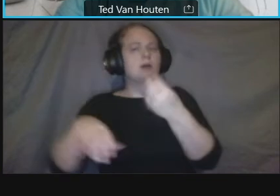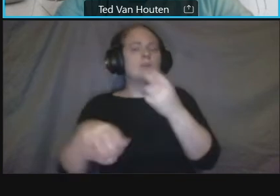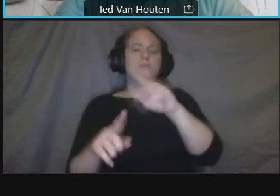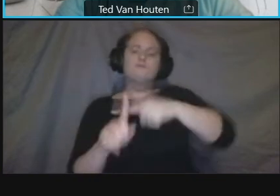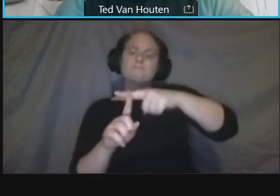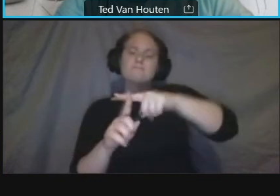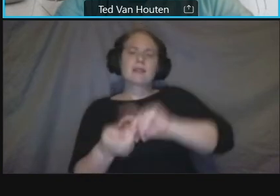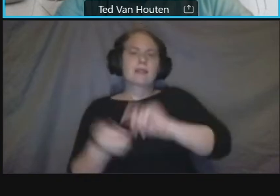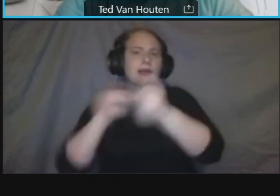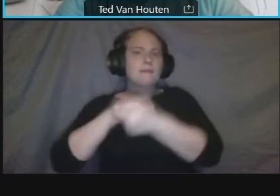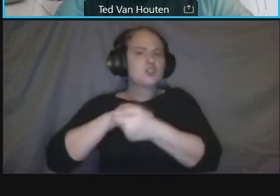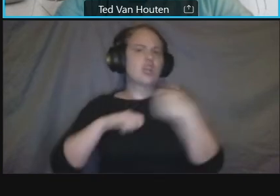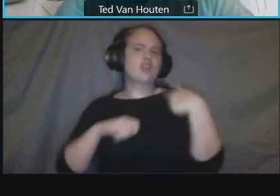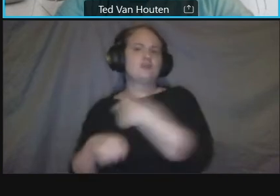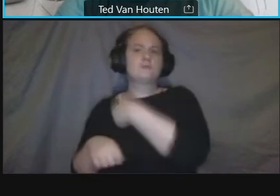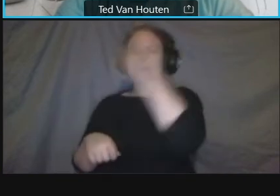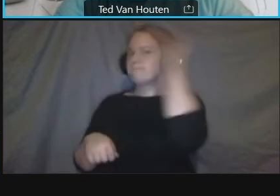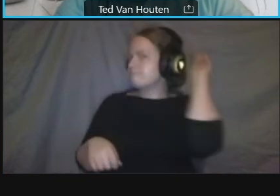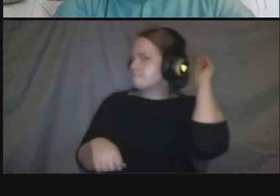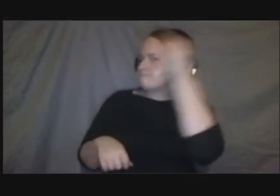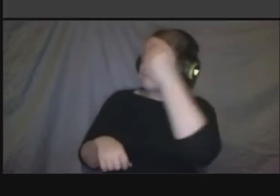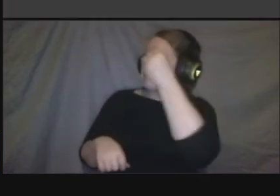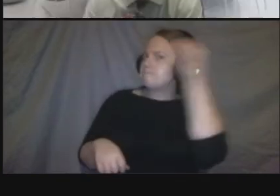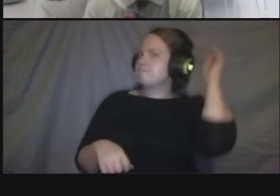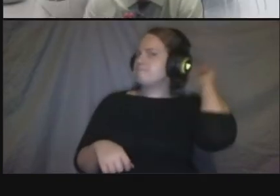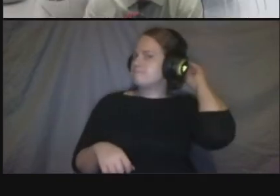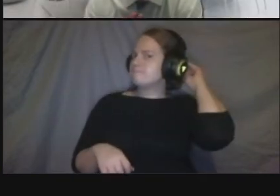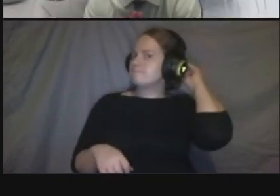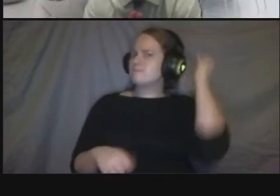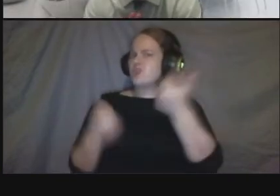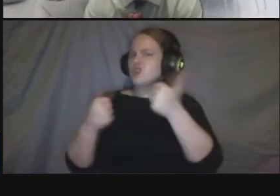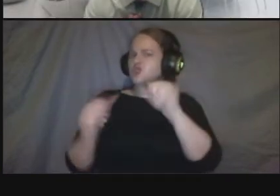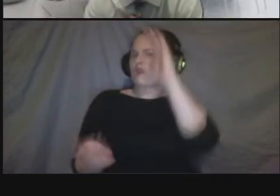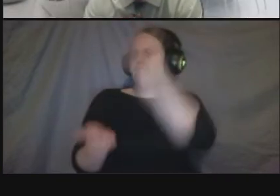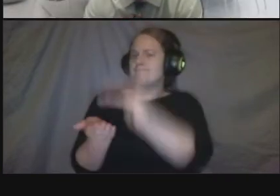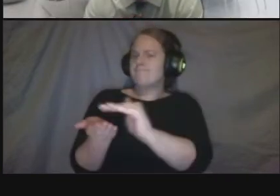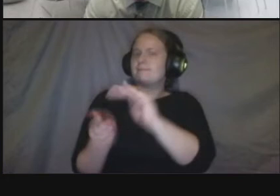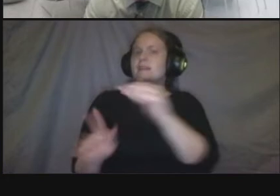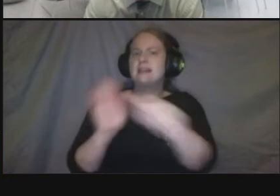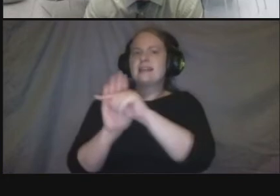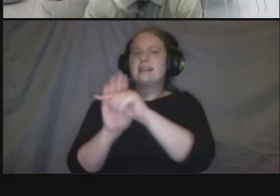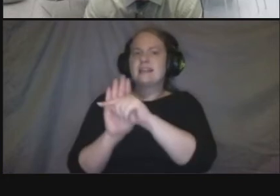okay ted if i can add real quick the 1.2 is we're looking at those areas where there's a lot of